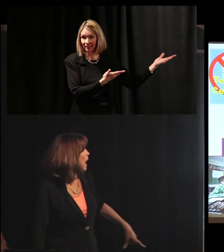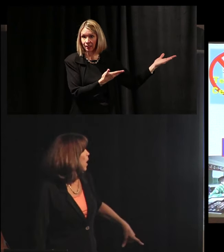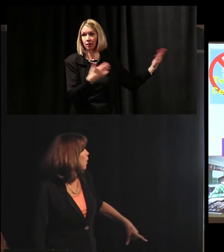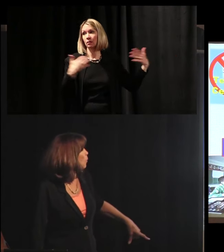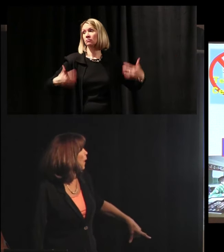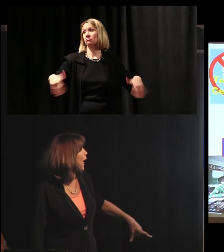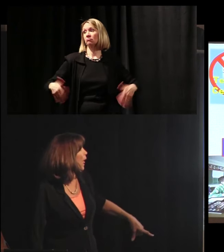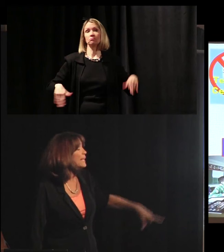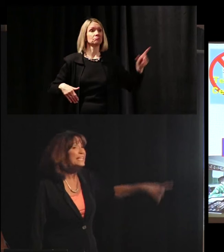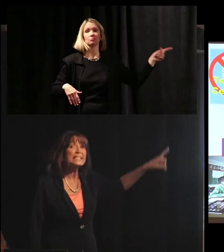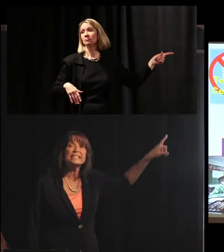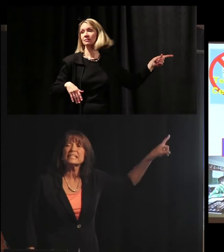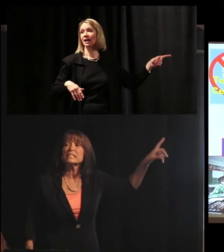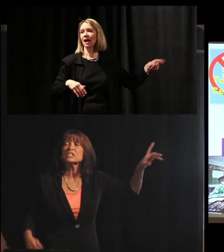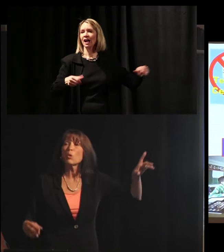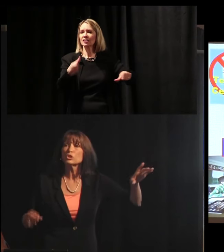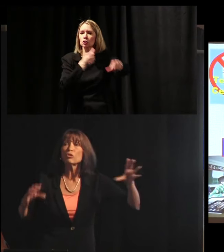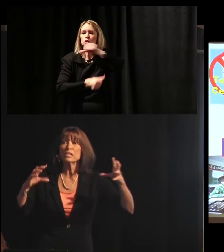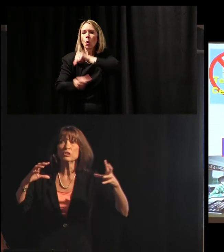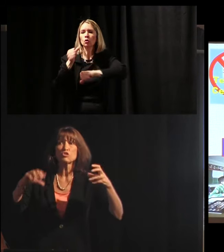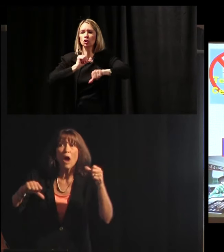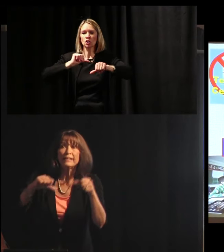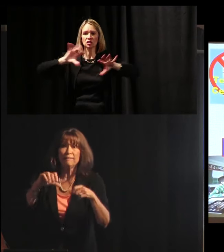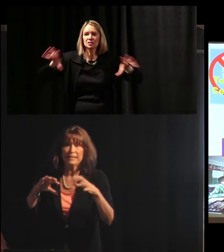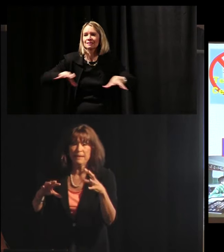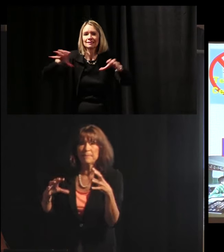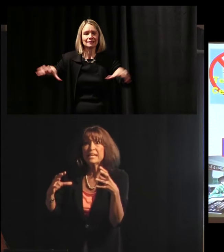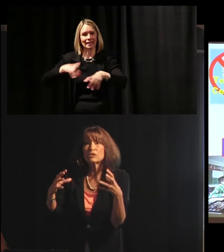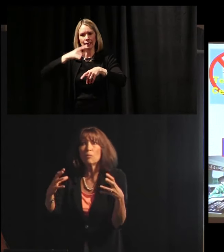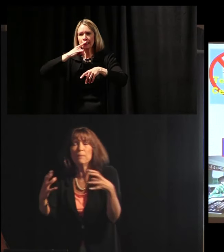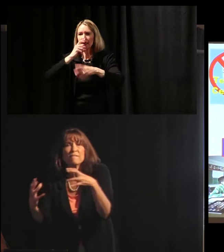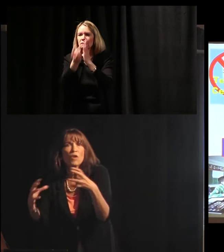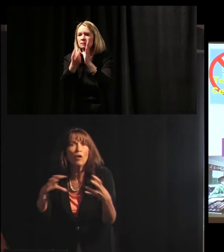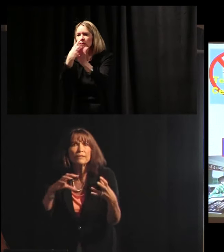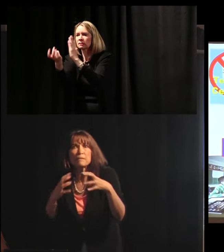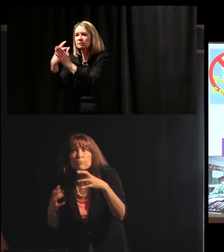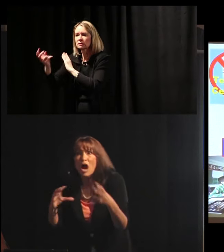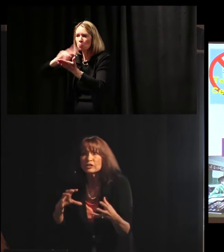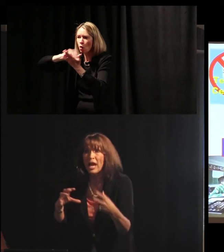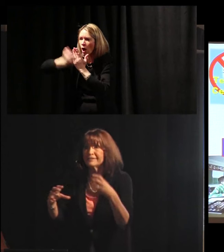You see this now? Well, this is social constructivism, kids are involved in projects,